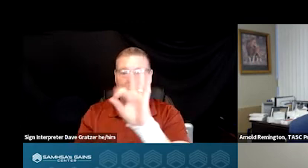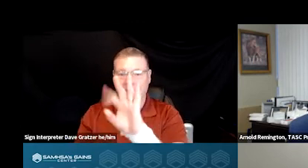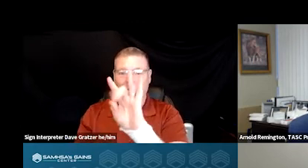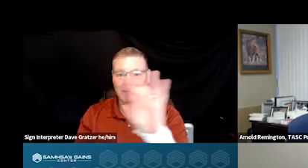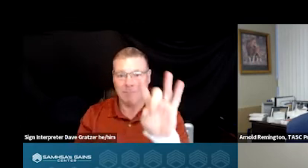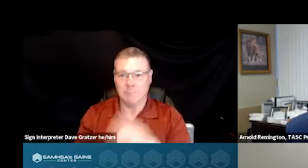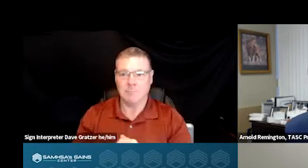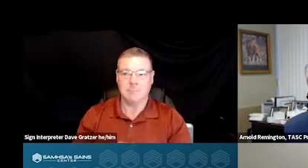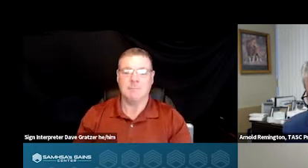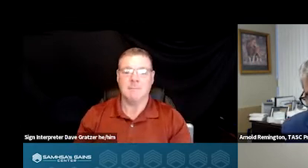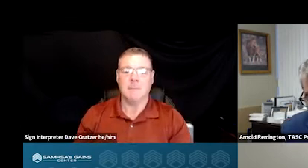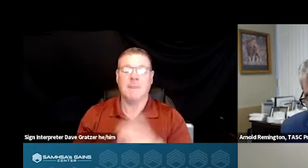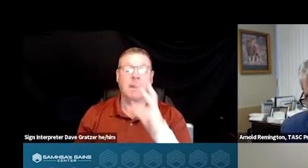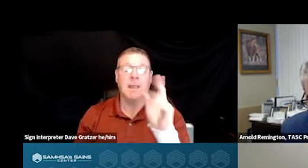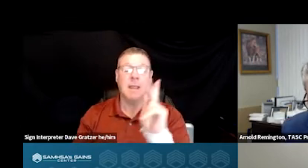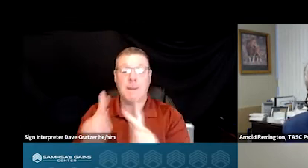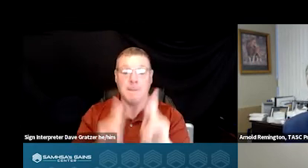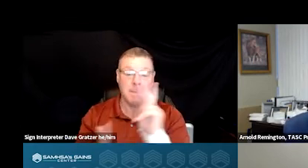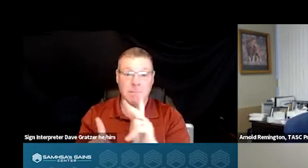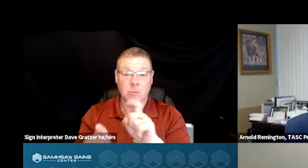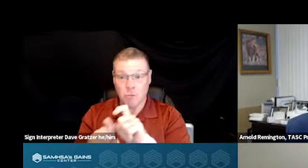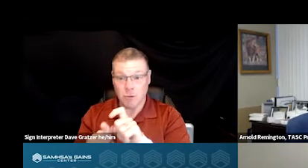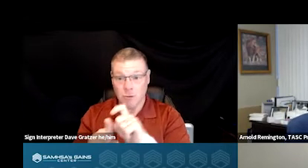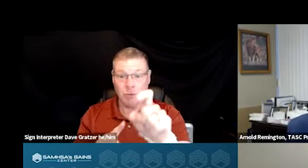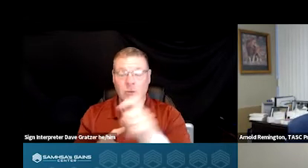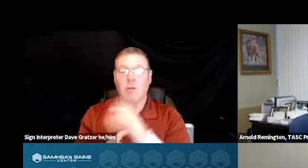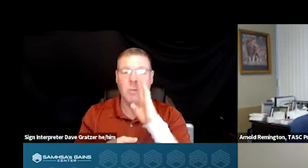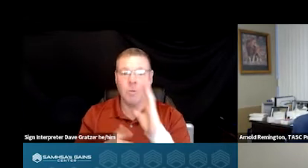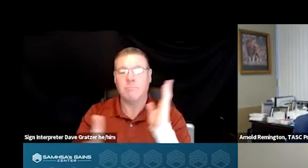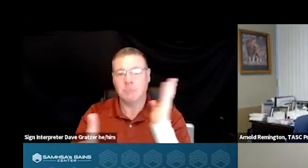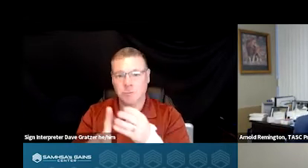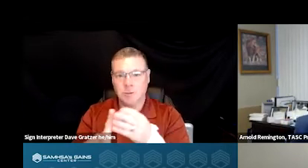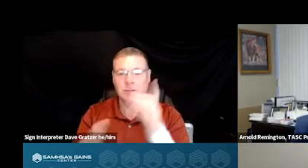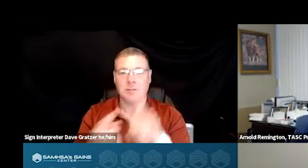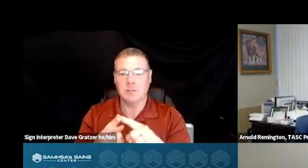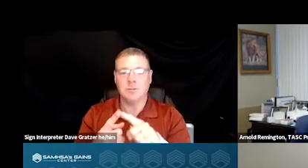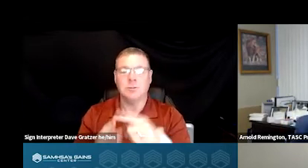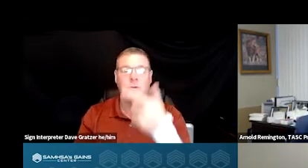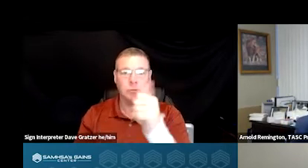And people calling that number will be directed to our Georgia call center.